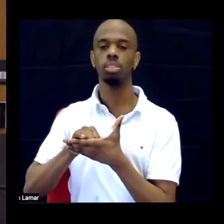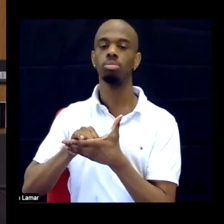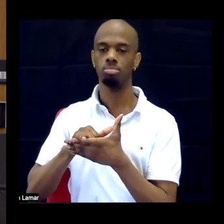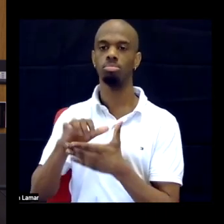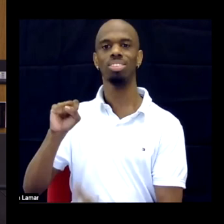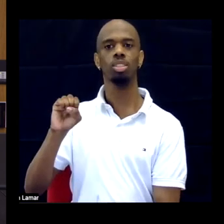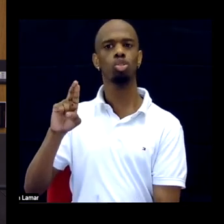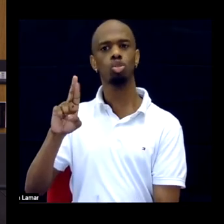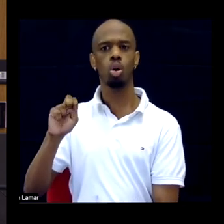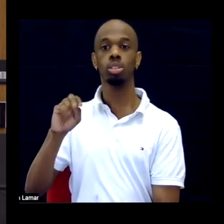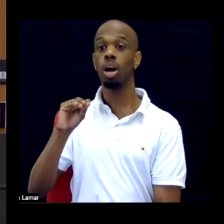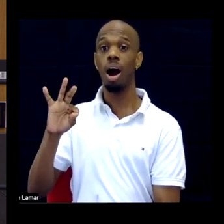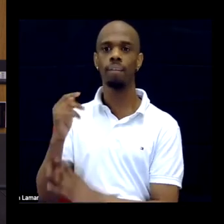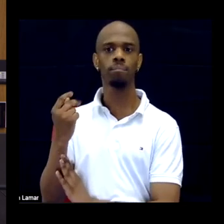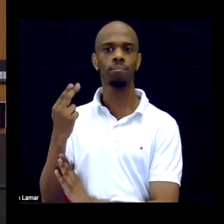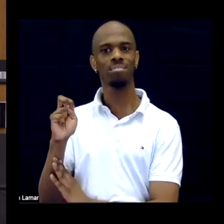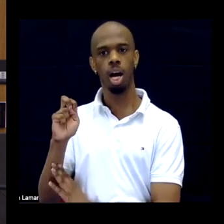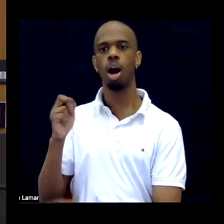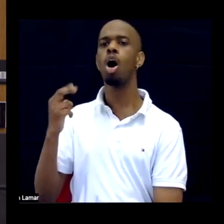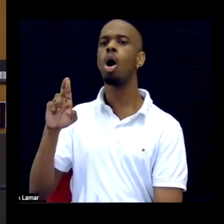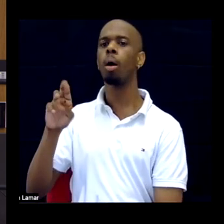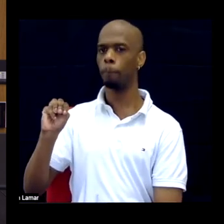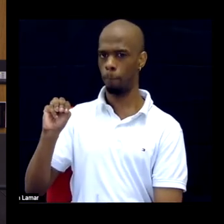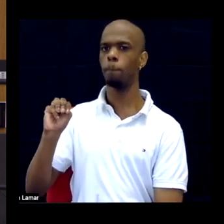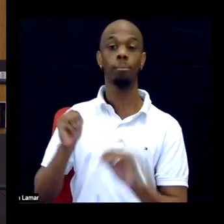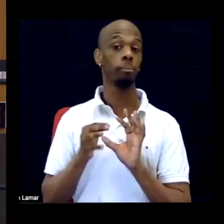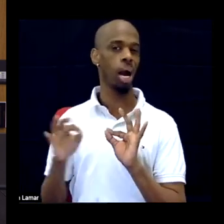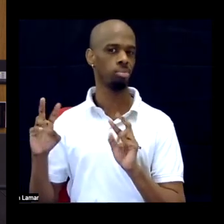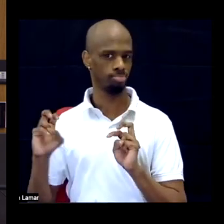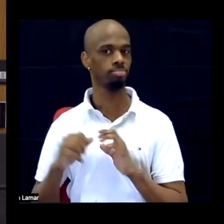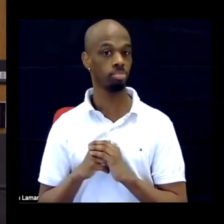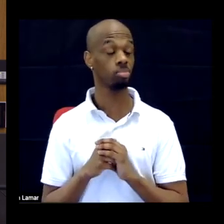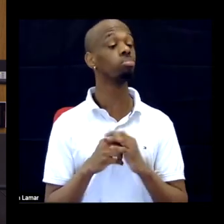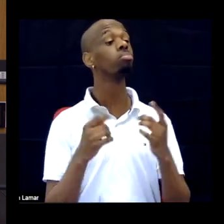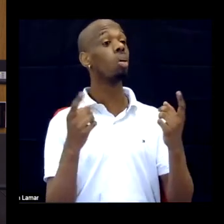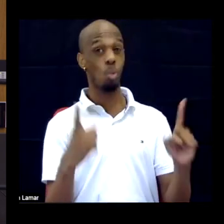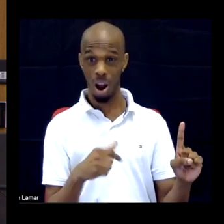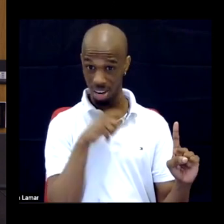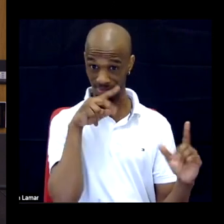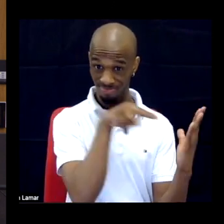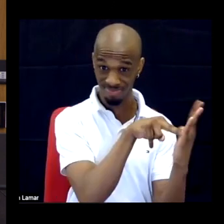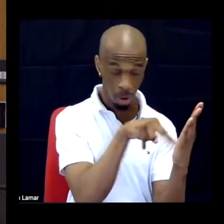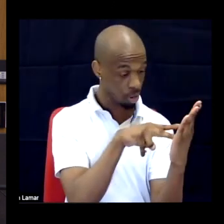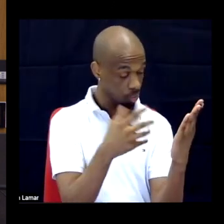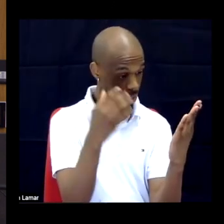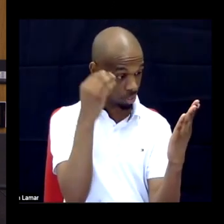So, when I read that, first I sat back and said wow!